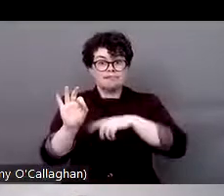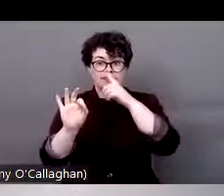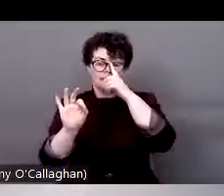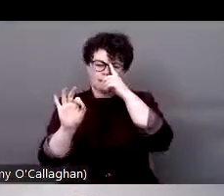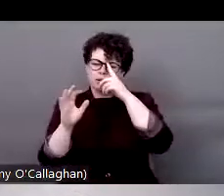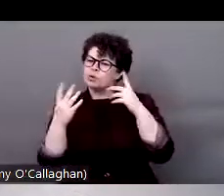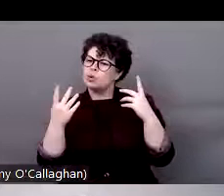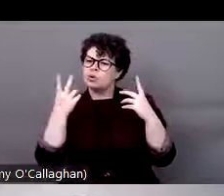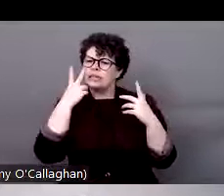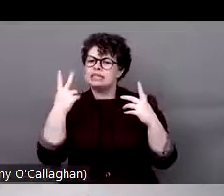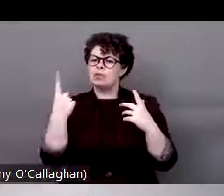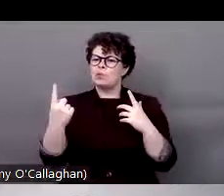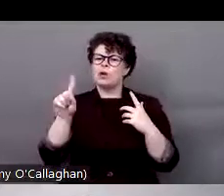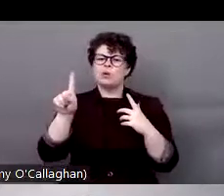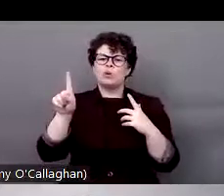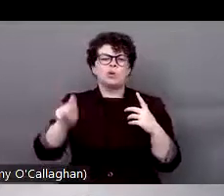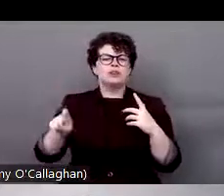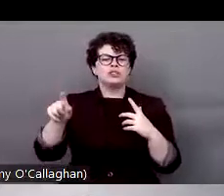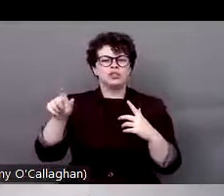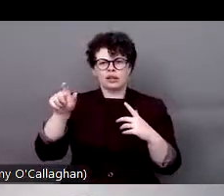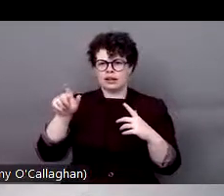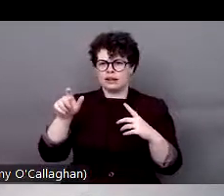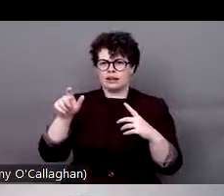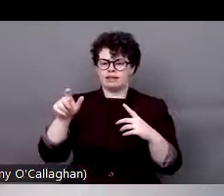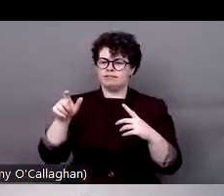a question from the panelists, for any of the